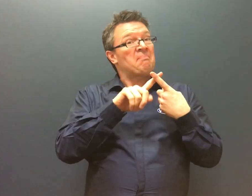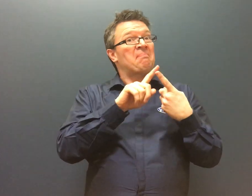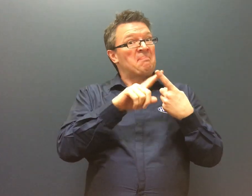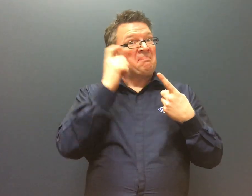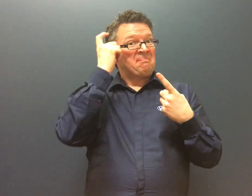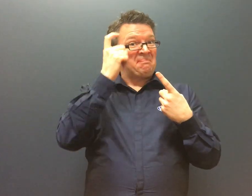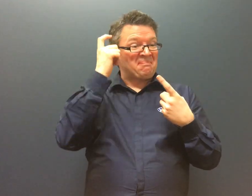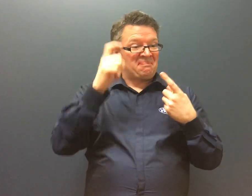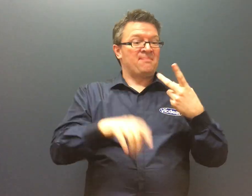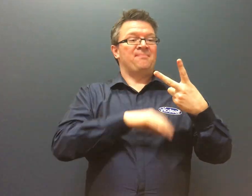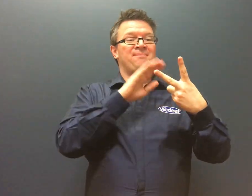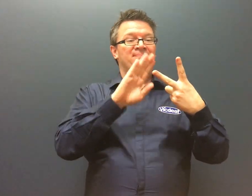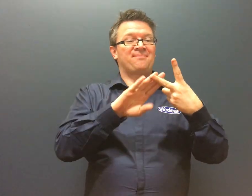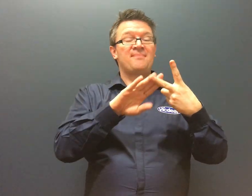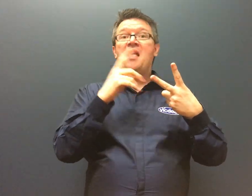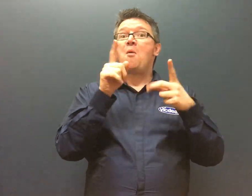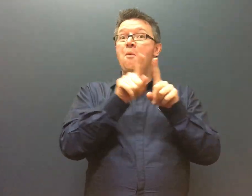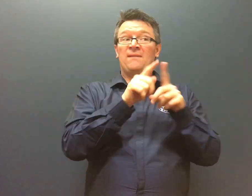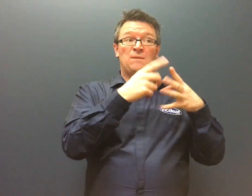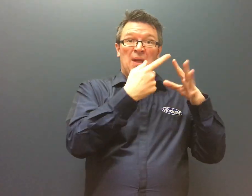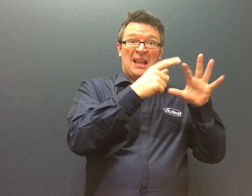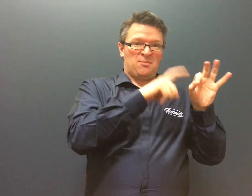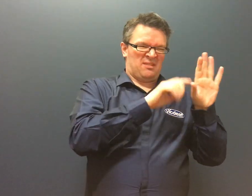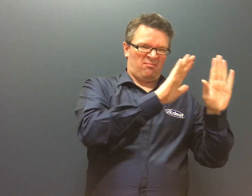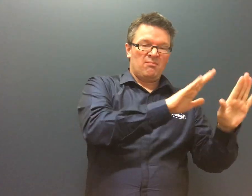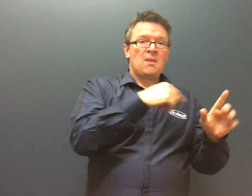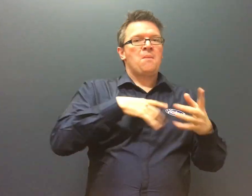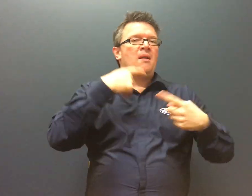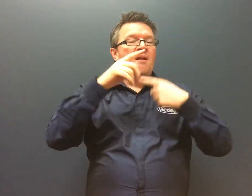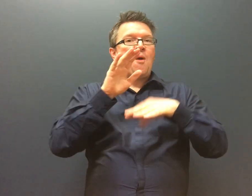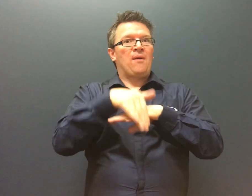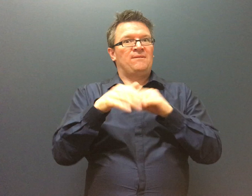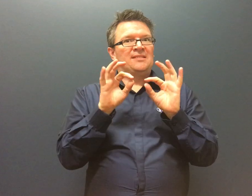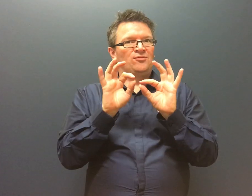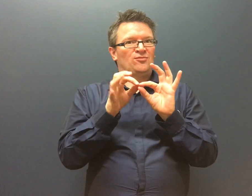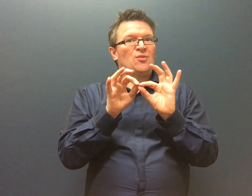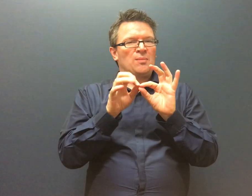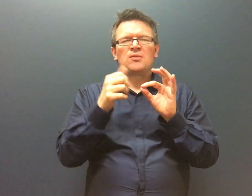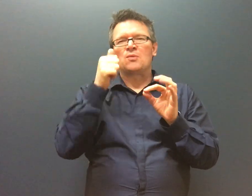It is great we are able to access this type of support under the NDIS. Now about Auslan interpreting.